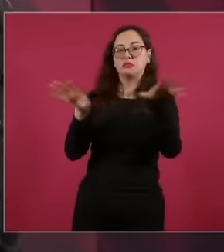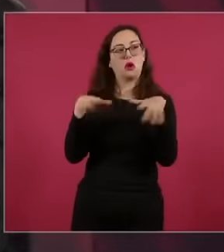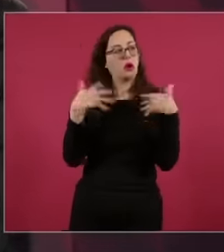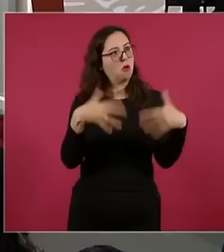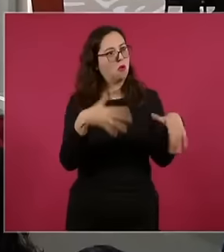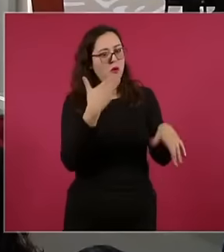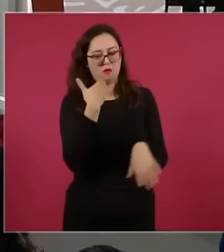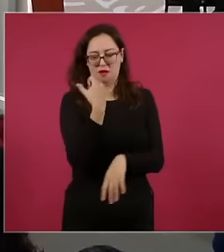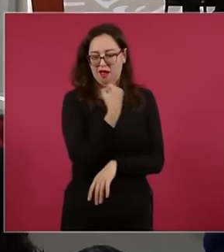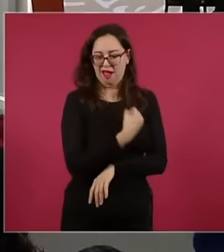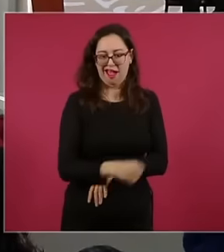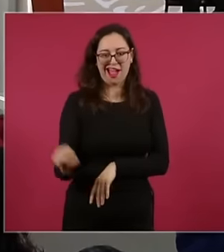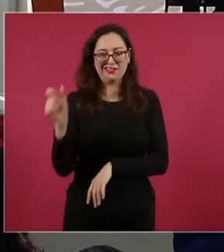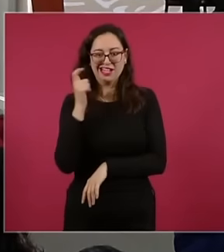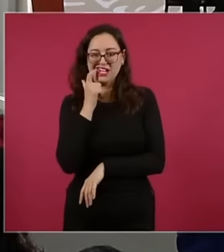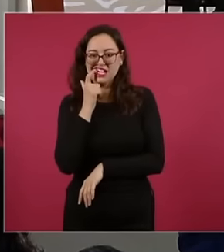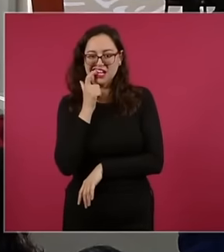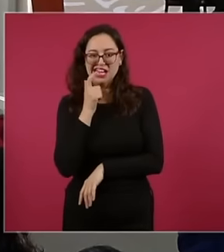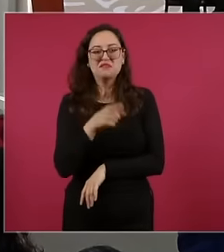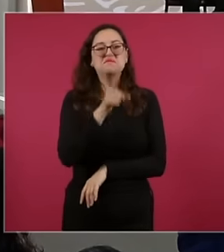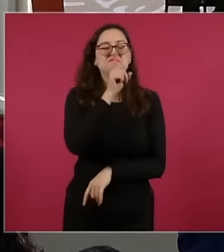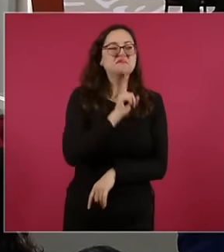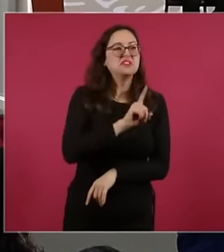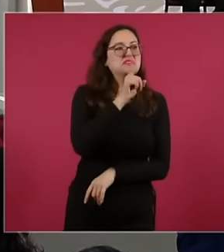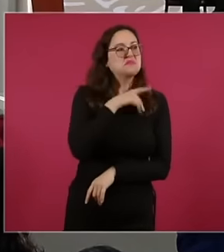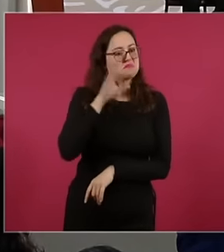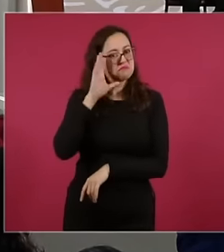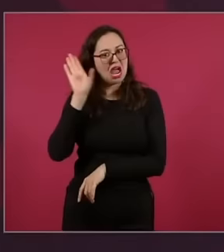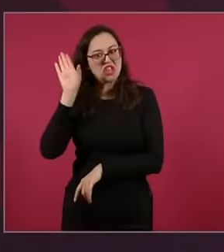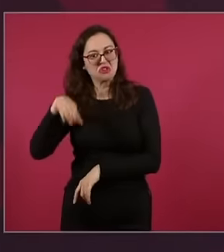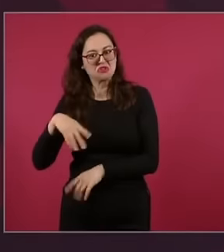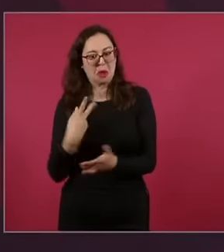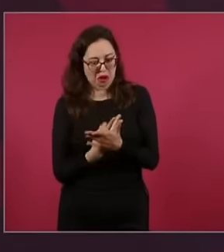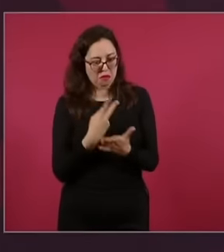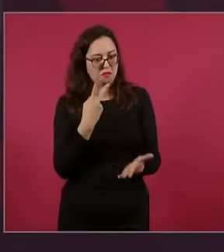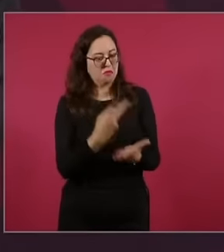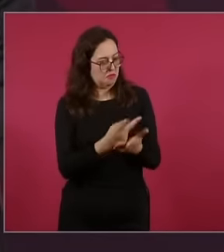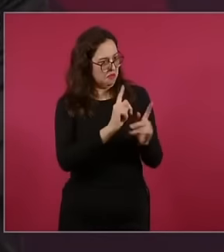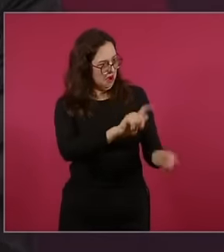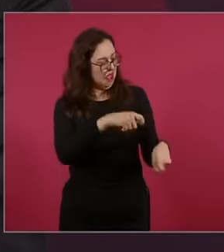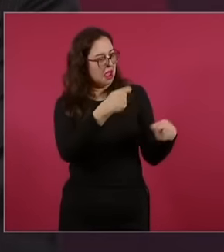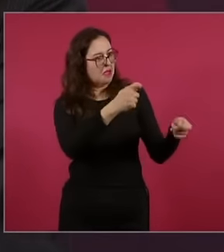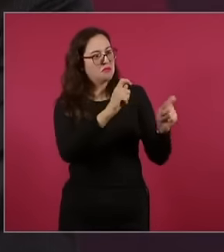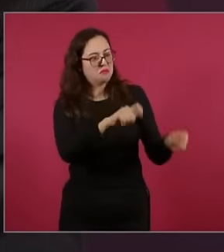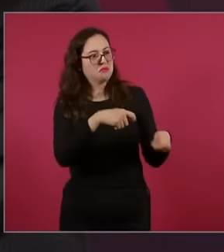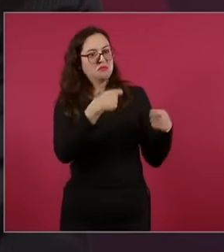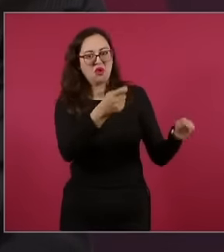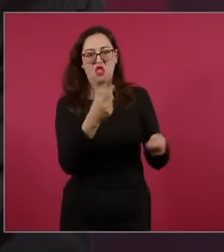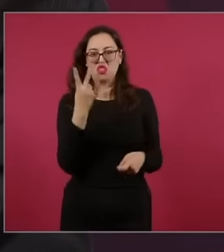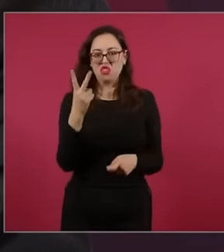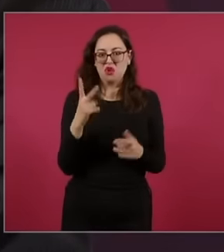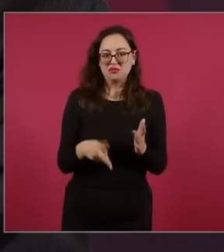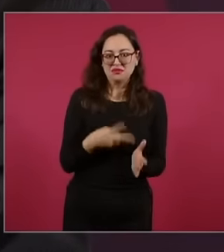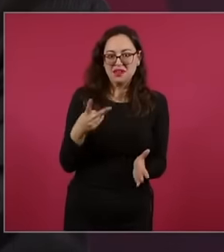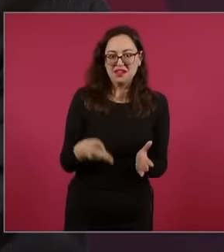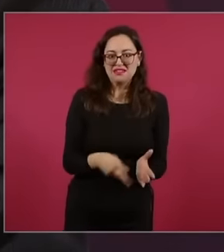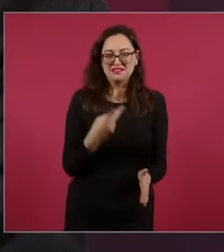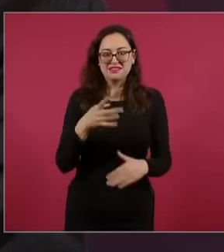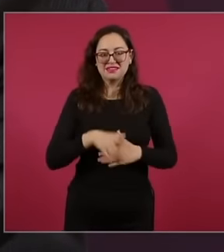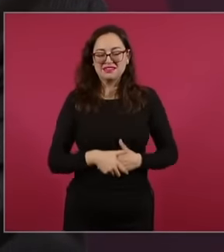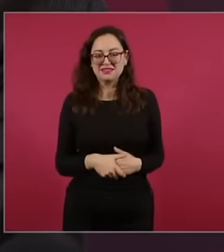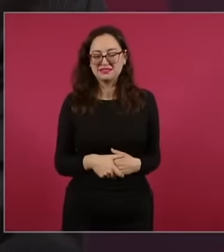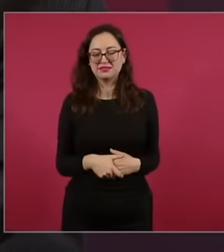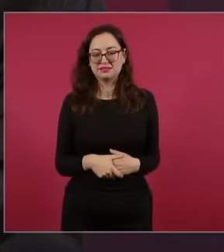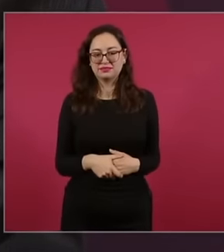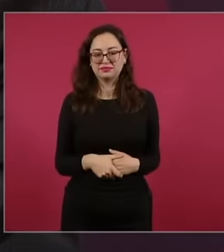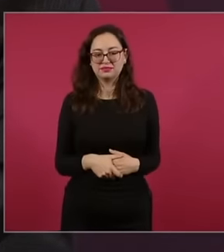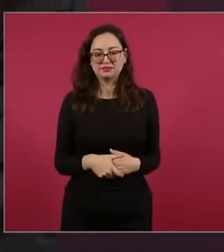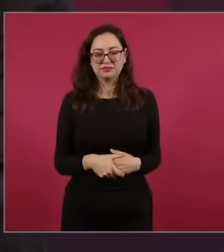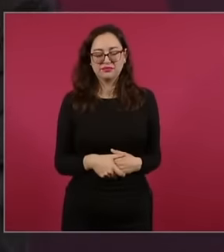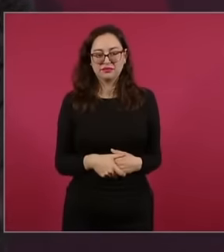biased slanderers false journalists who act for